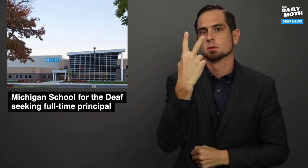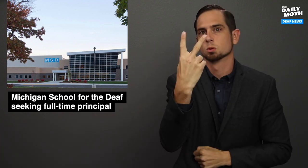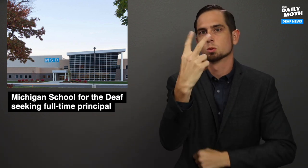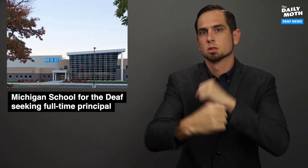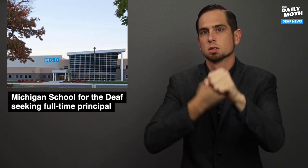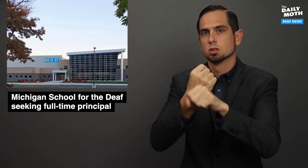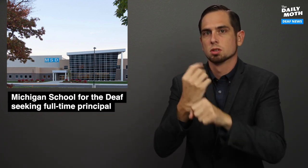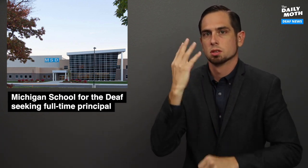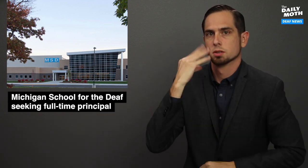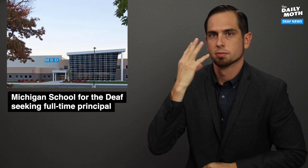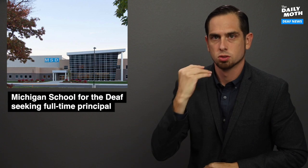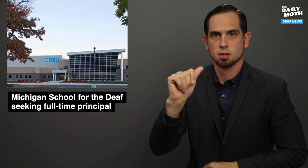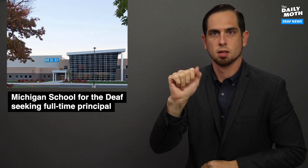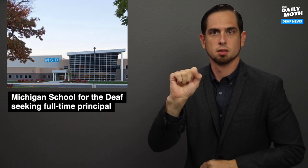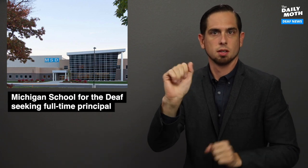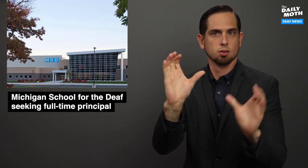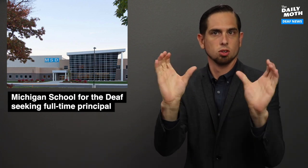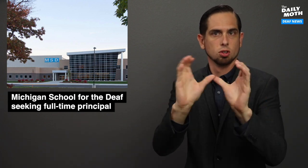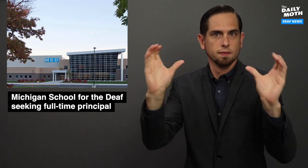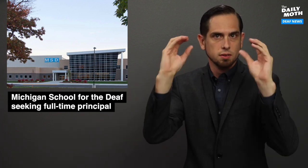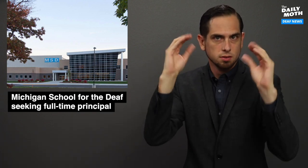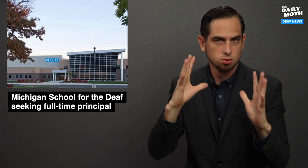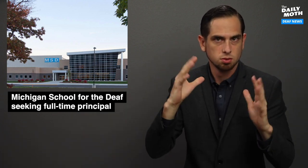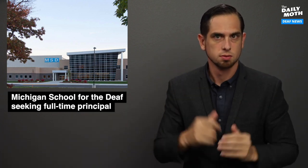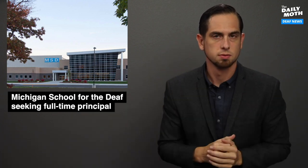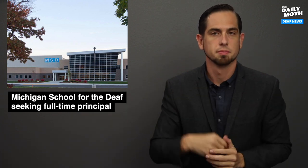two years of experience as a certified teacher,